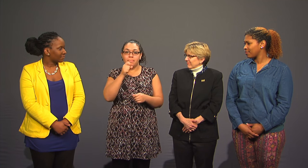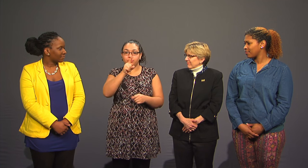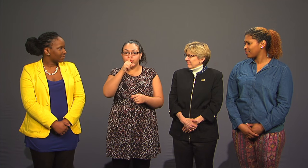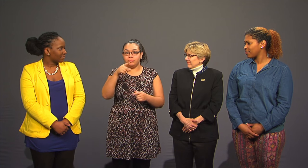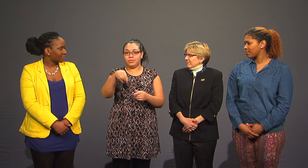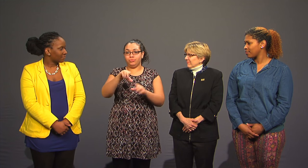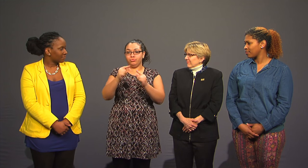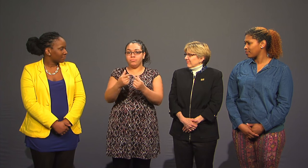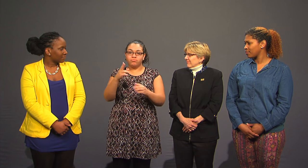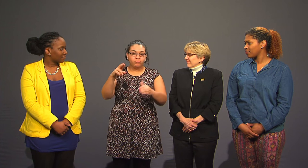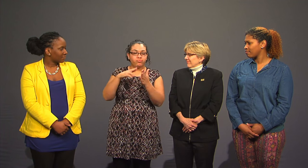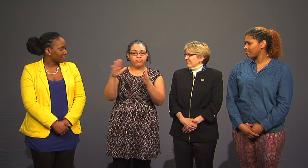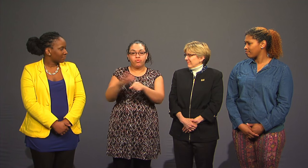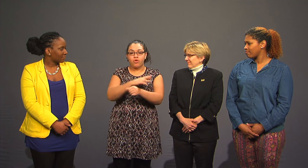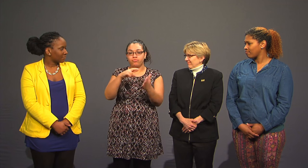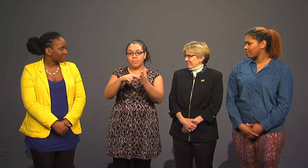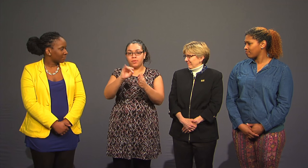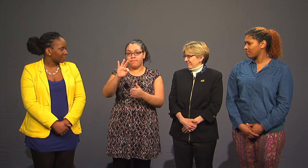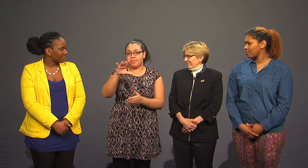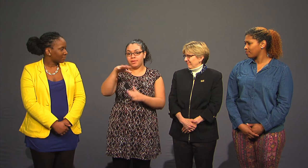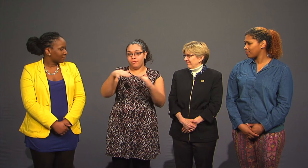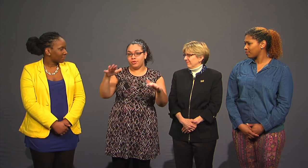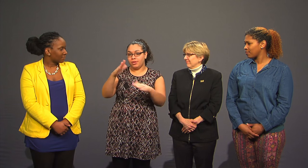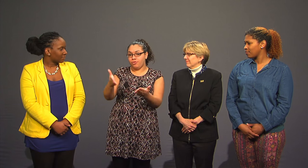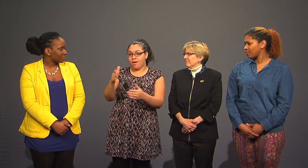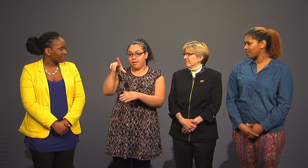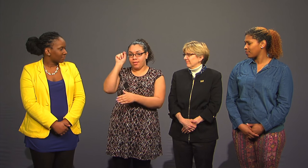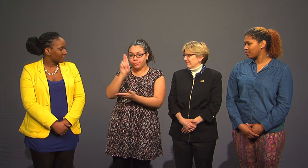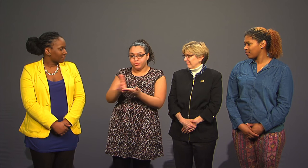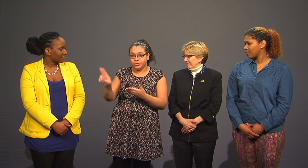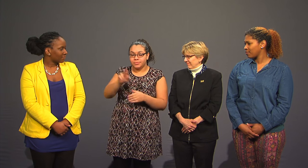will be representative of the diversity we have here at Gallaudet University.